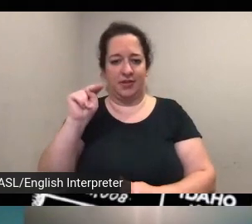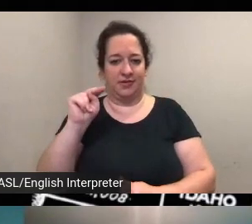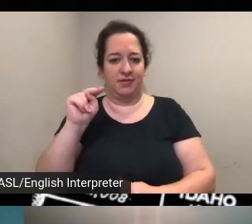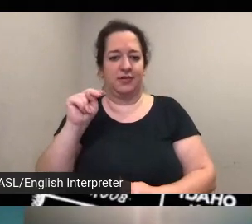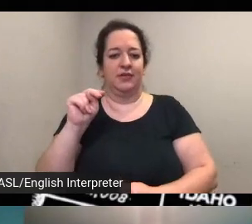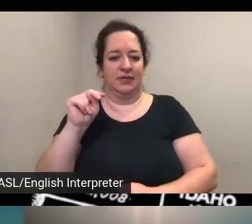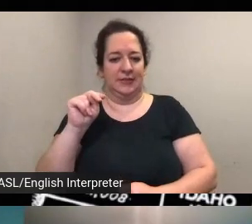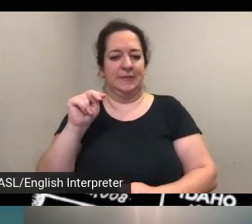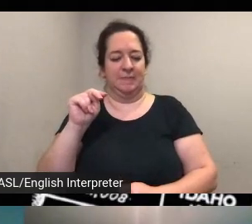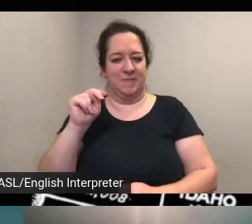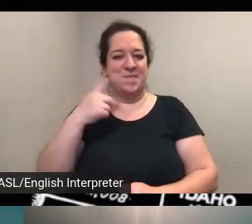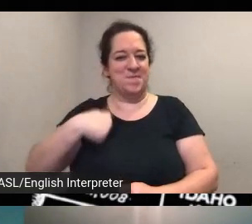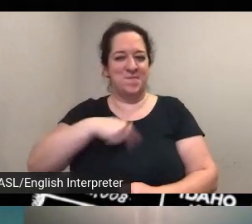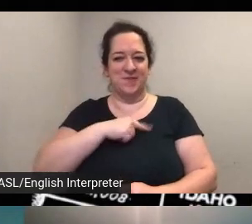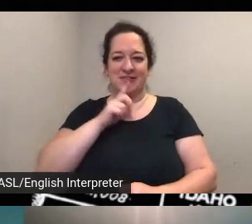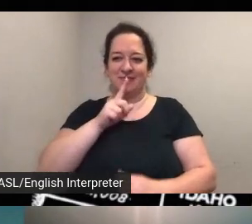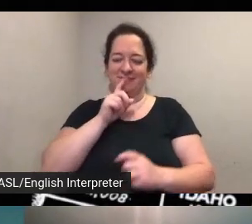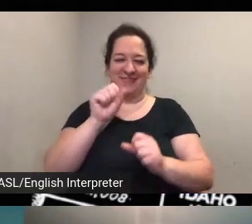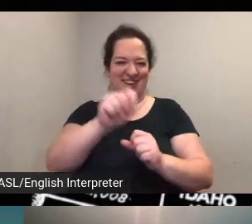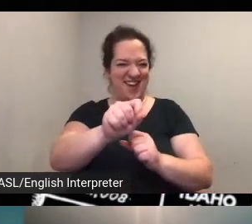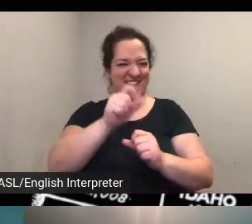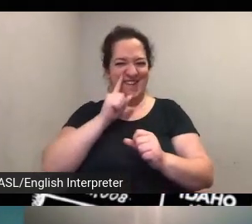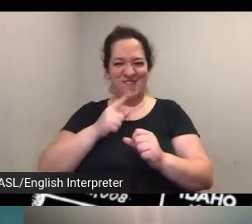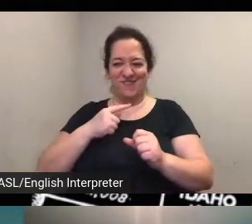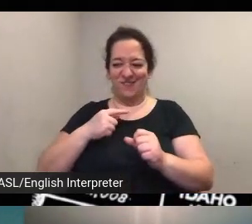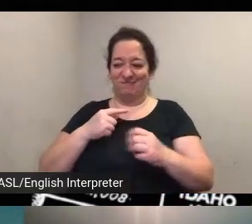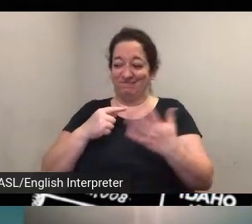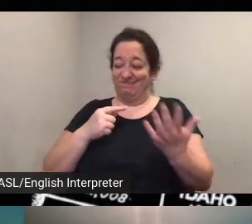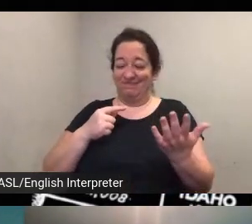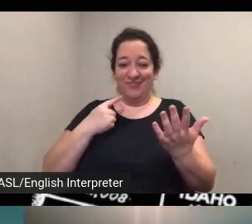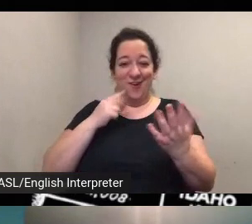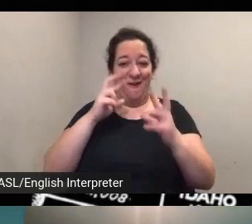uh yeah let's hopefully uh you'll all move from this to